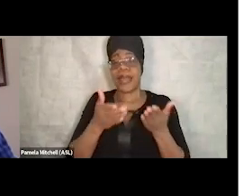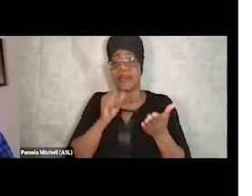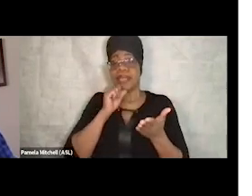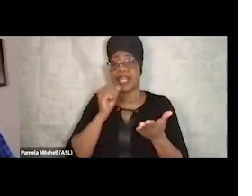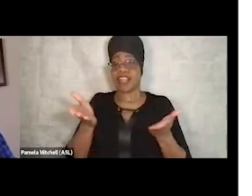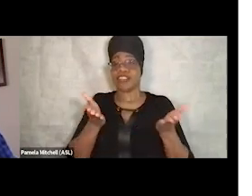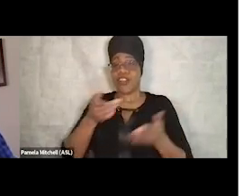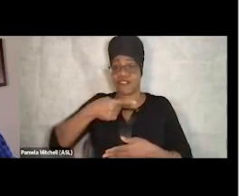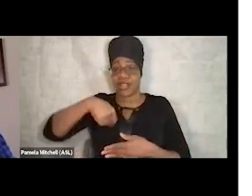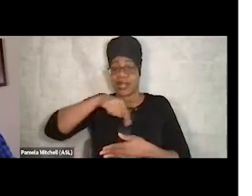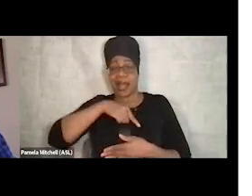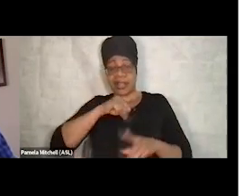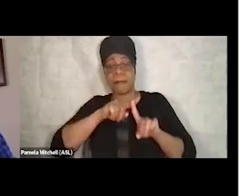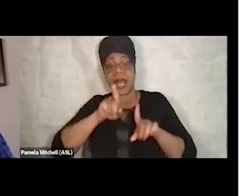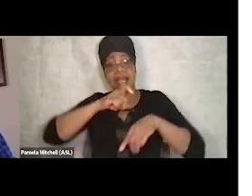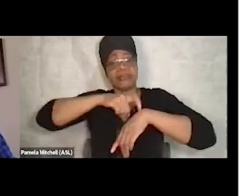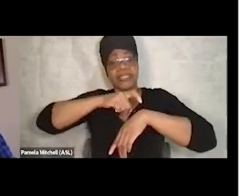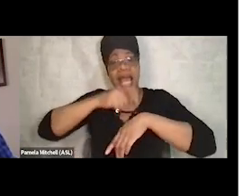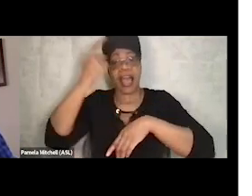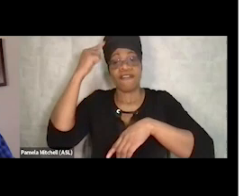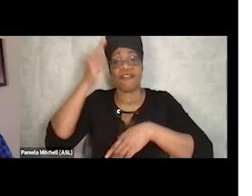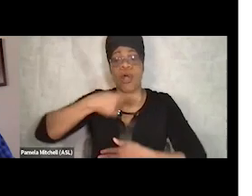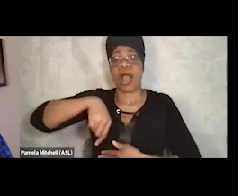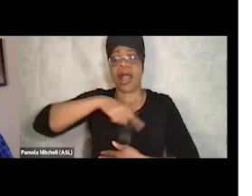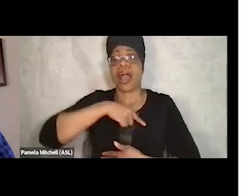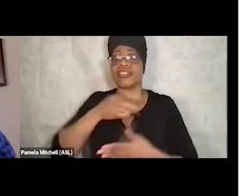but it was time for us to serve sort of the greater community.